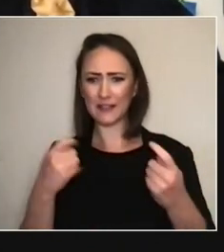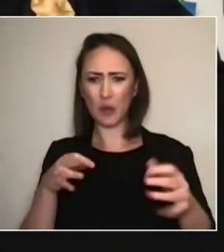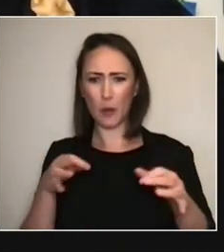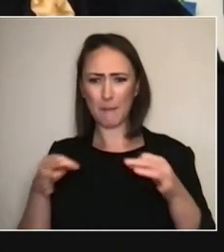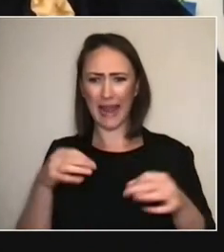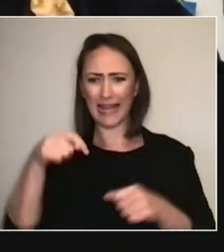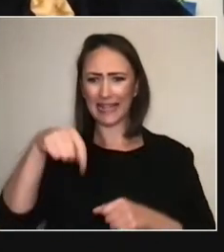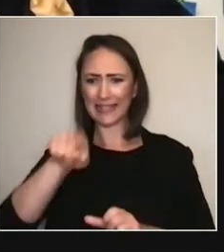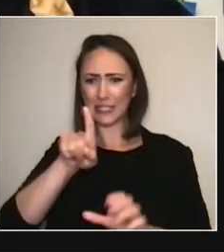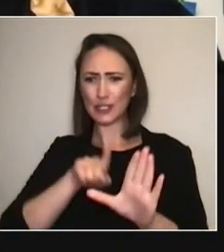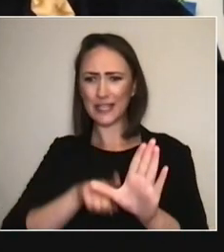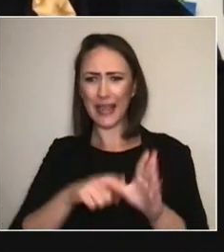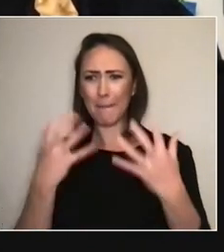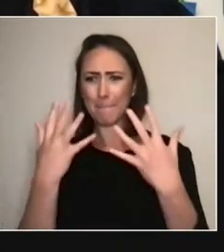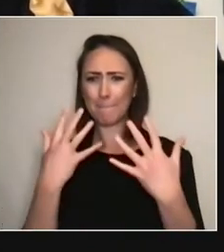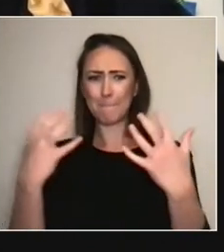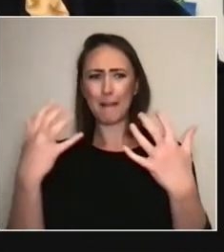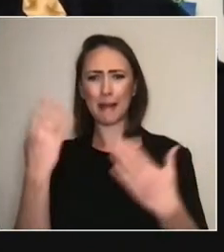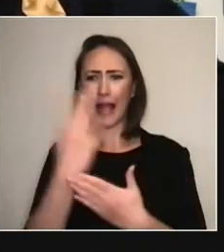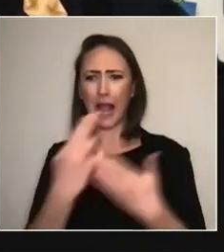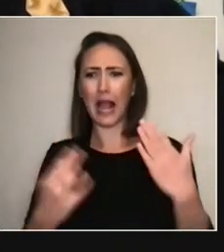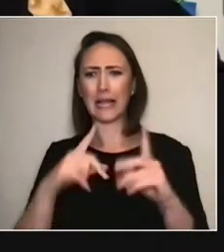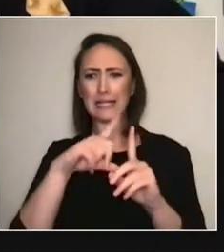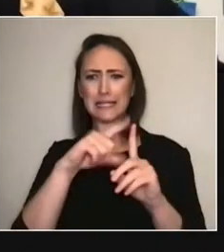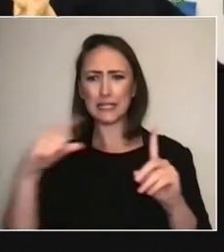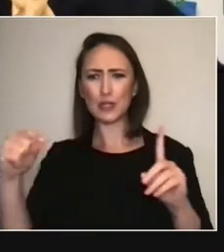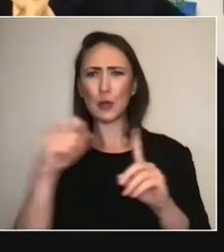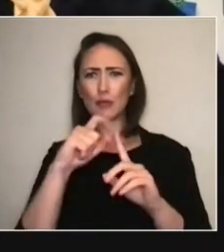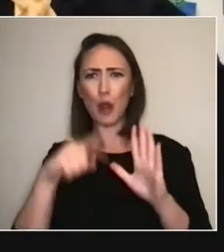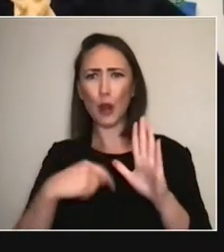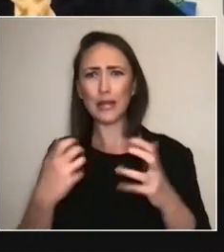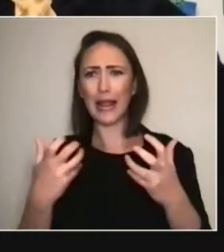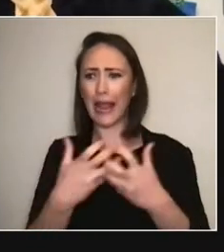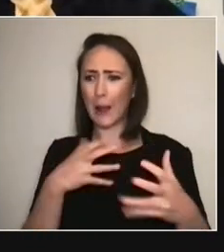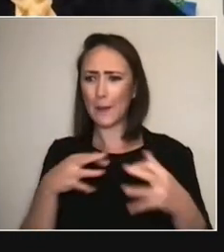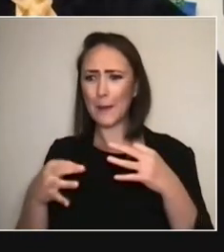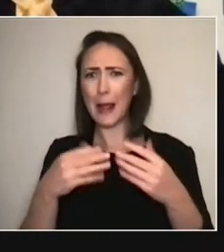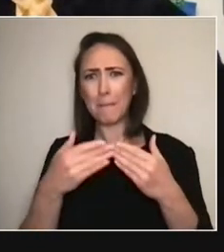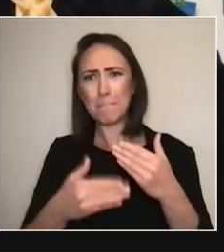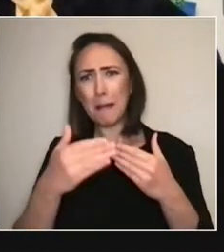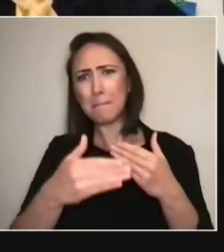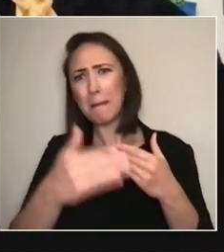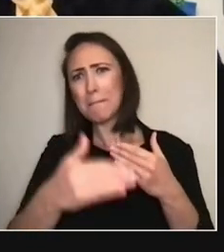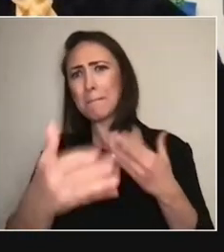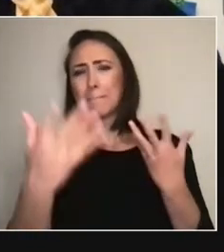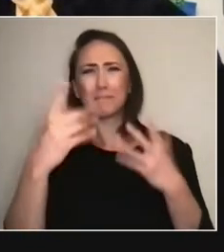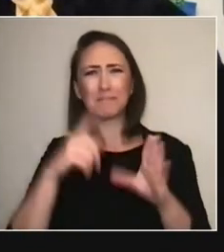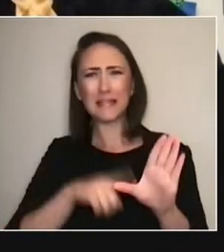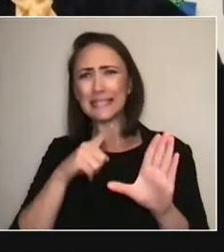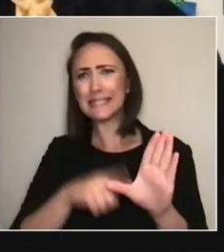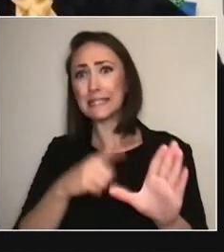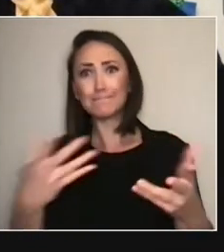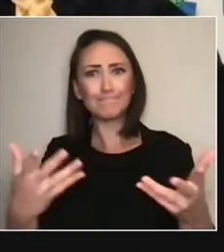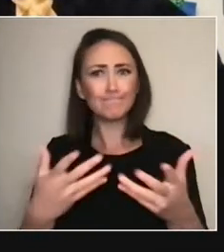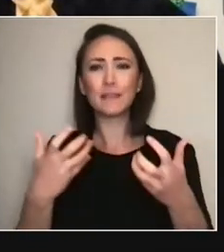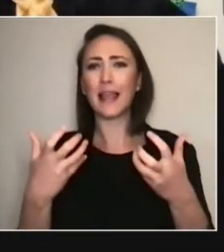and digital projects and a festival for next year. Part of it came out of a commissioning project